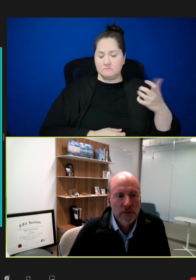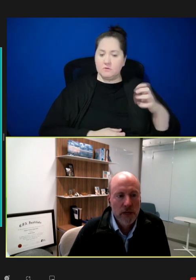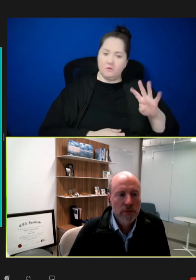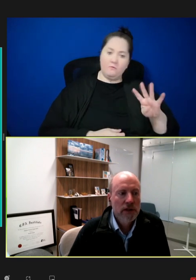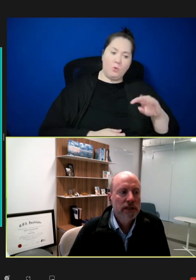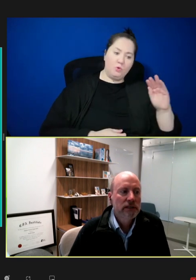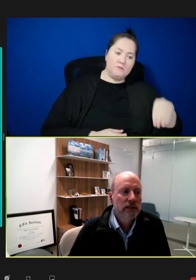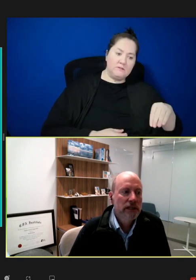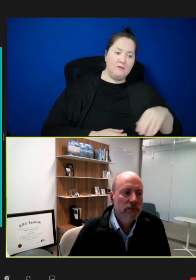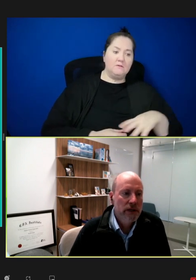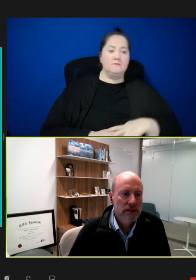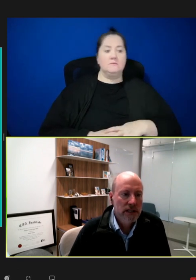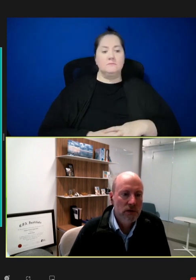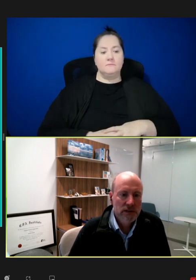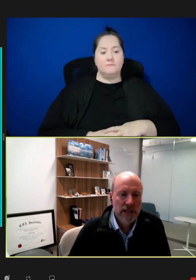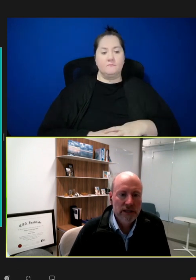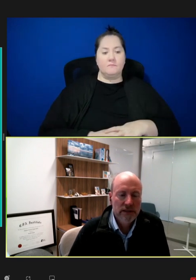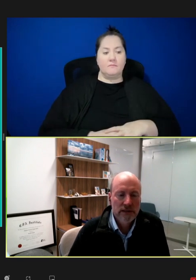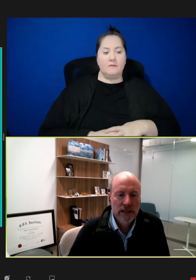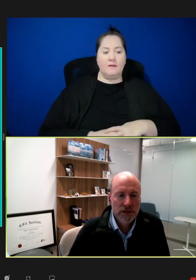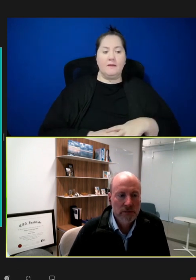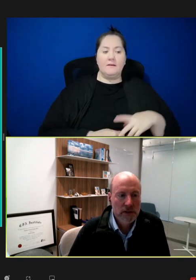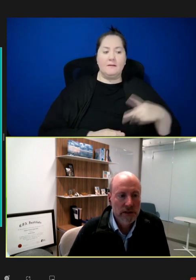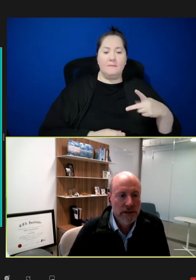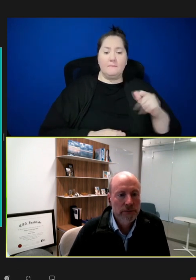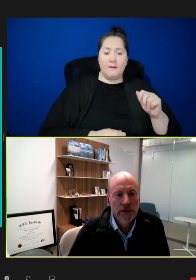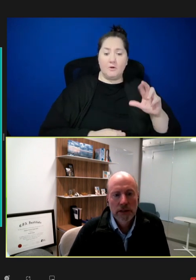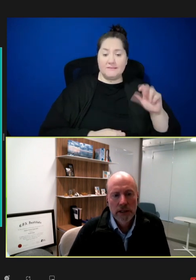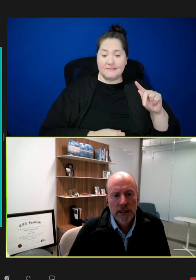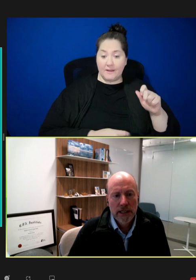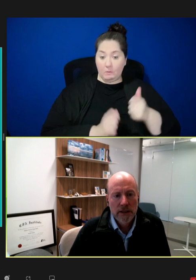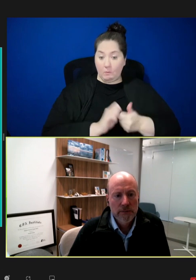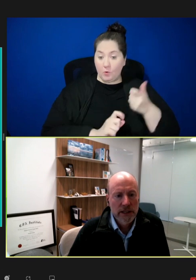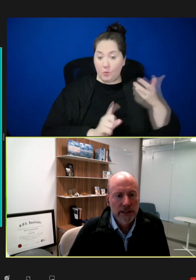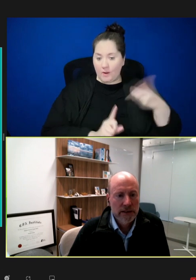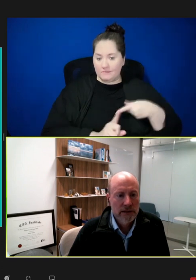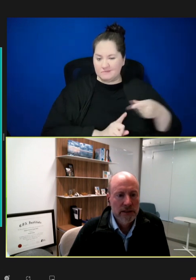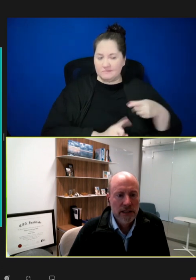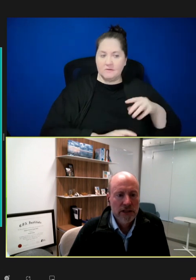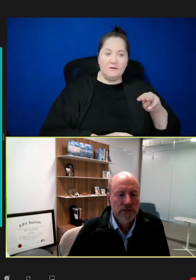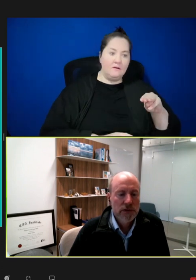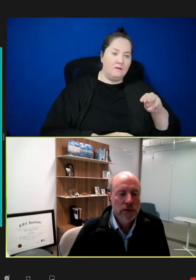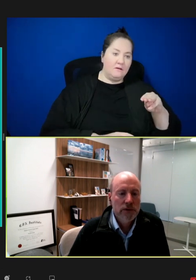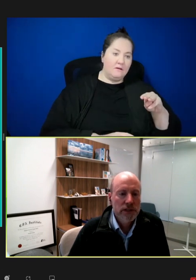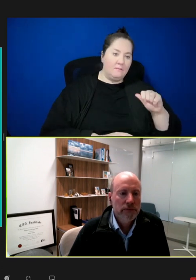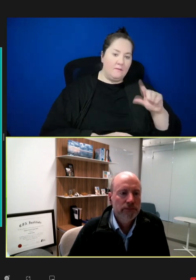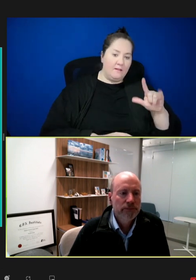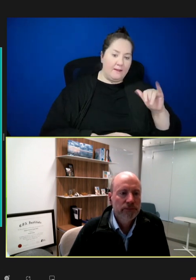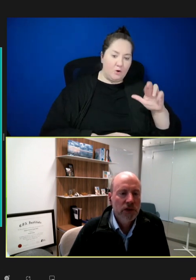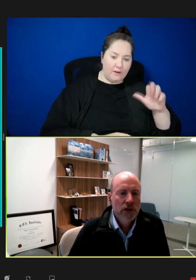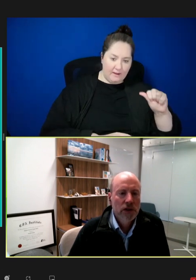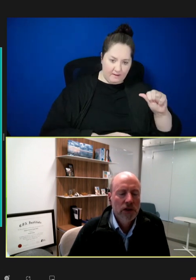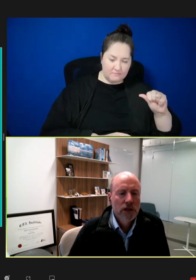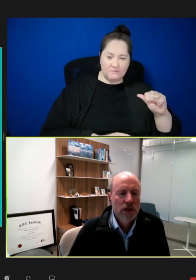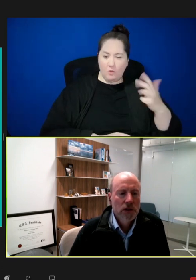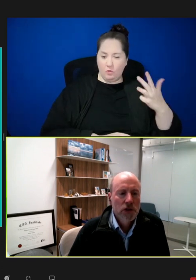the pipeline. And the parasite, most of that is actually malaria, and that accounts for 3 percent.